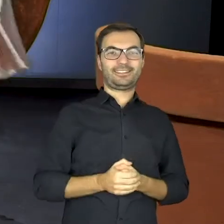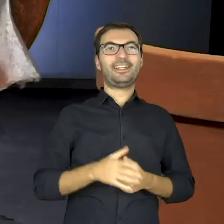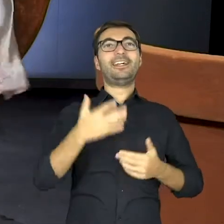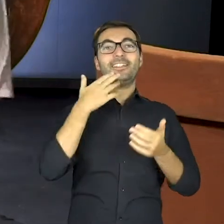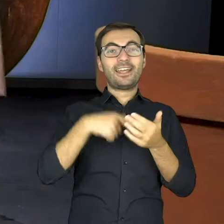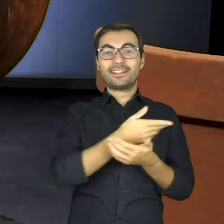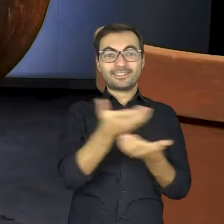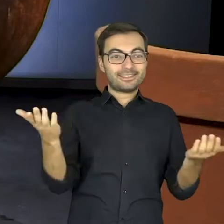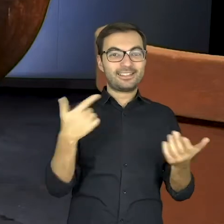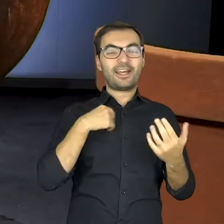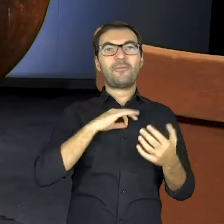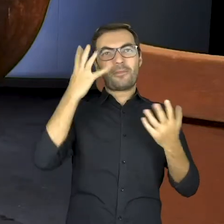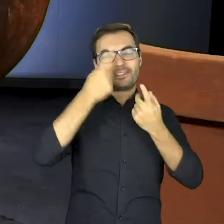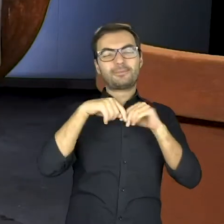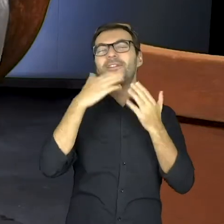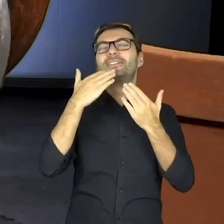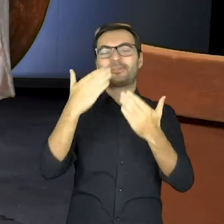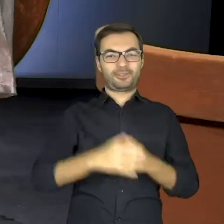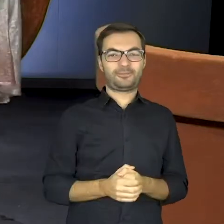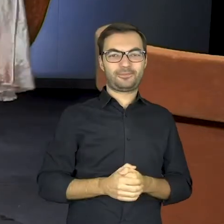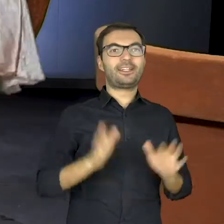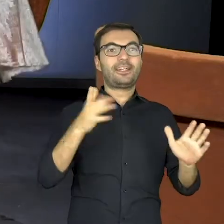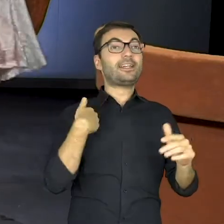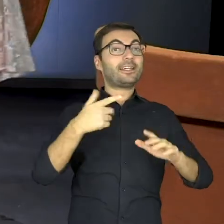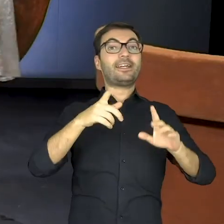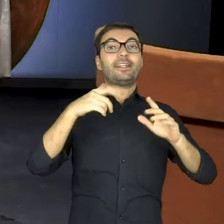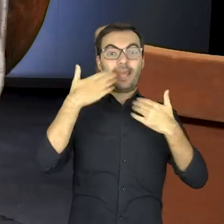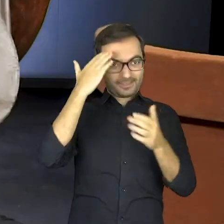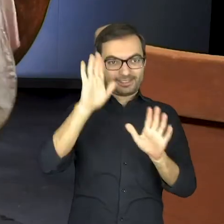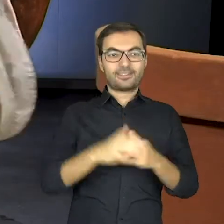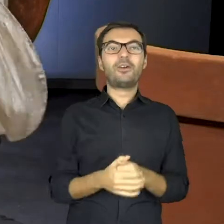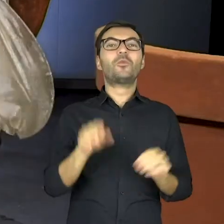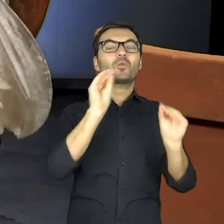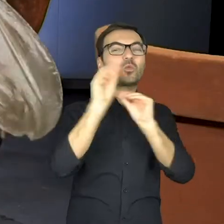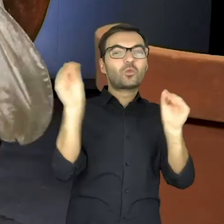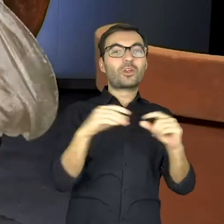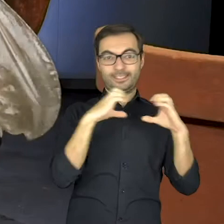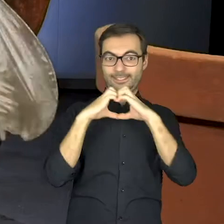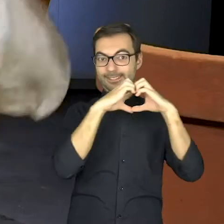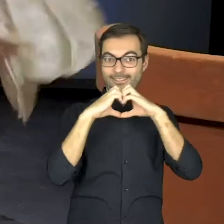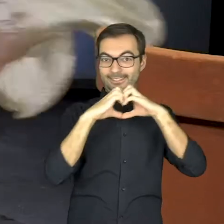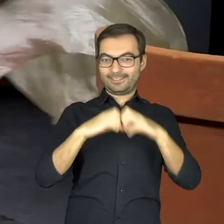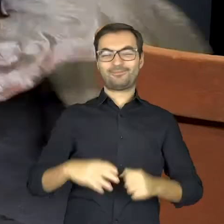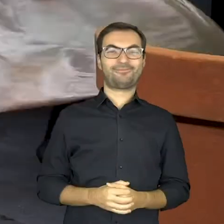my dreams will come true! Thank you, thank you! I’ll let you know! Kisses and love forever.